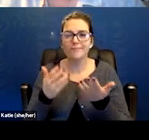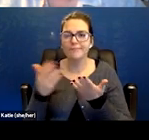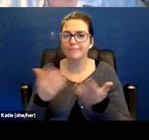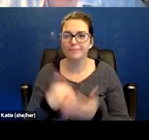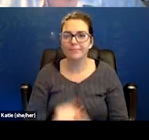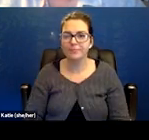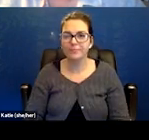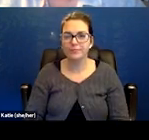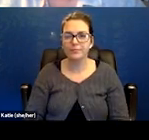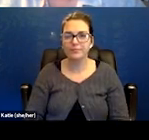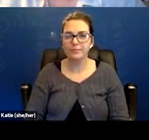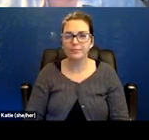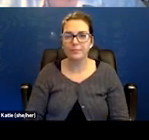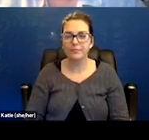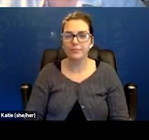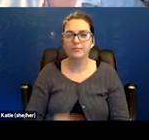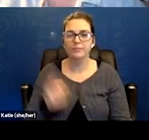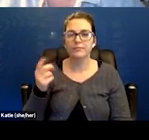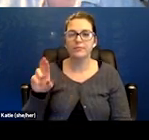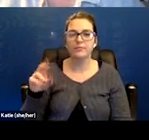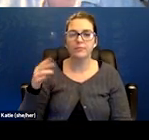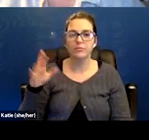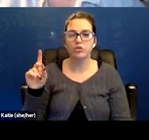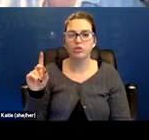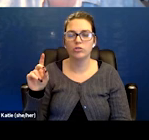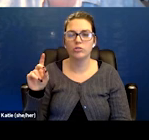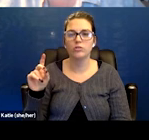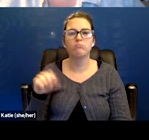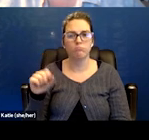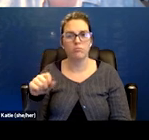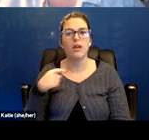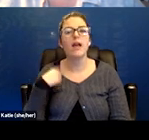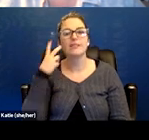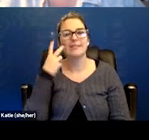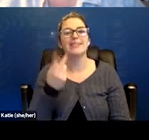Well actually yes. I have seen several claims with information